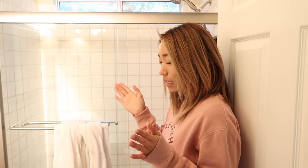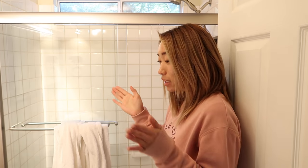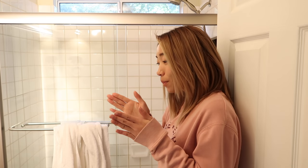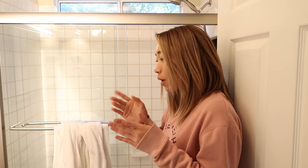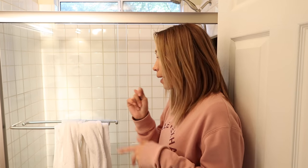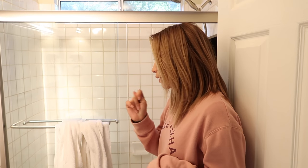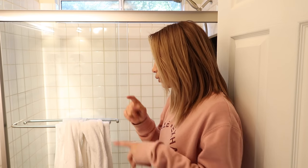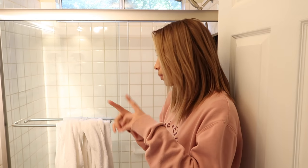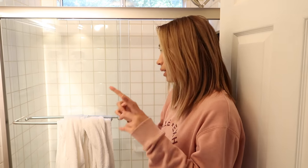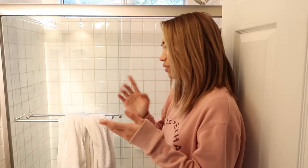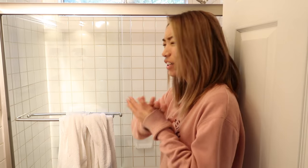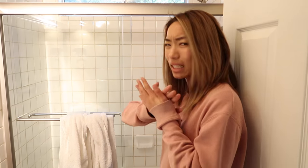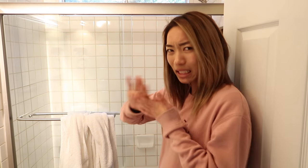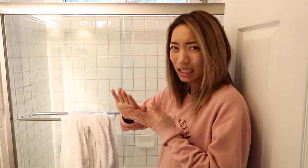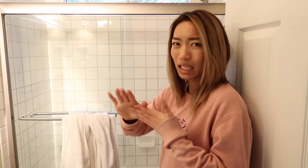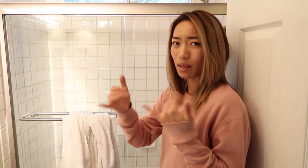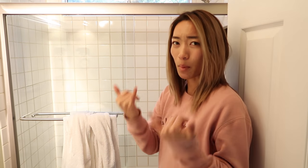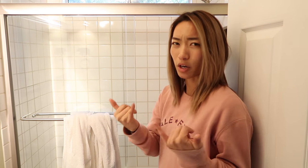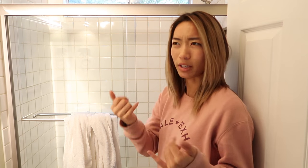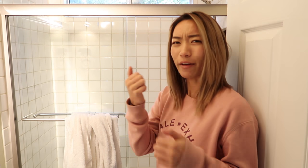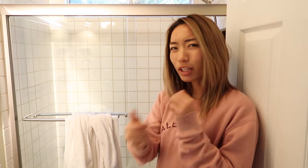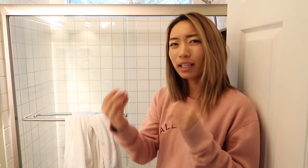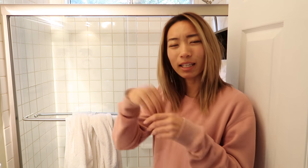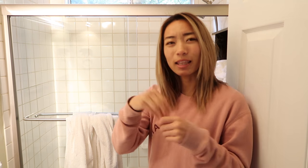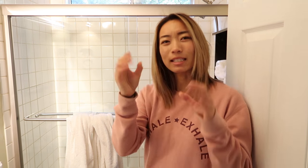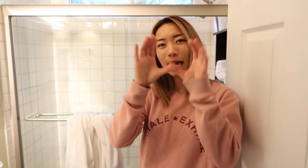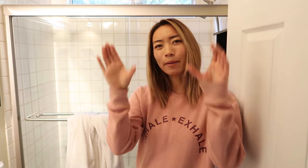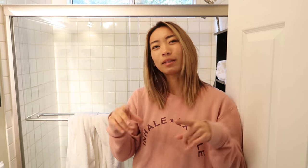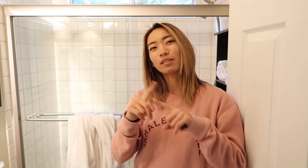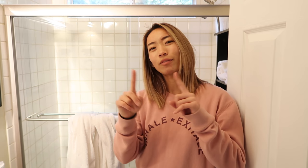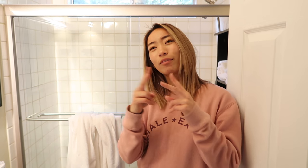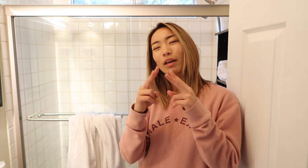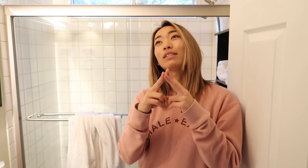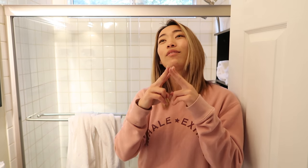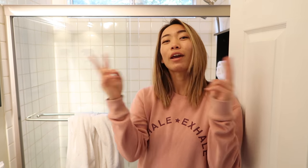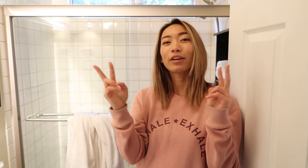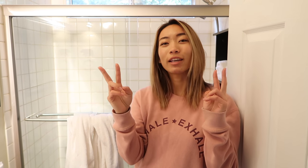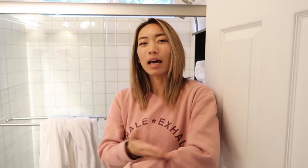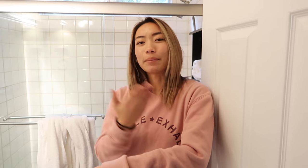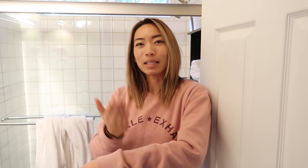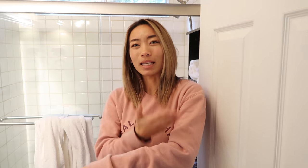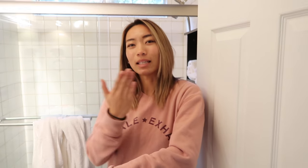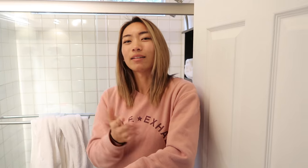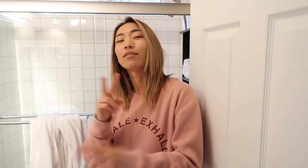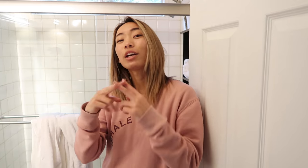It's a small bathroom but it is very clean and modern Everything in this cabin is very updated